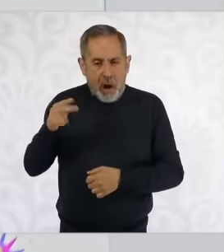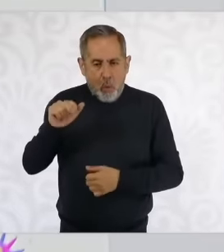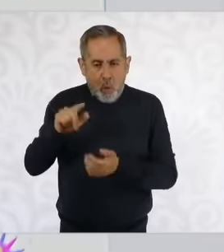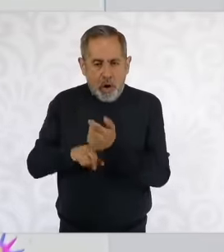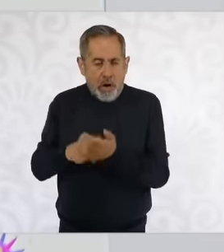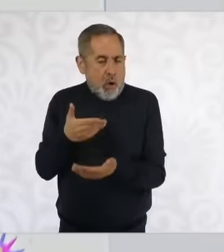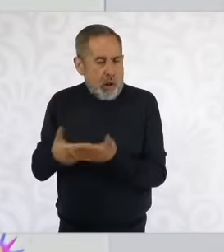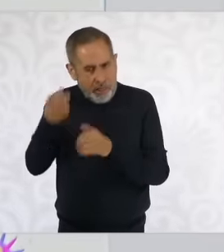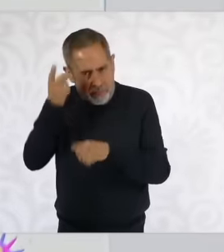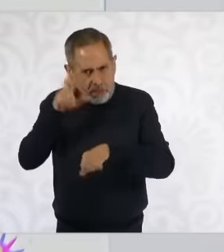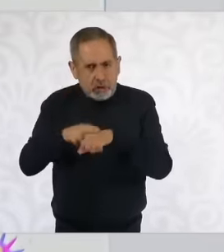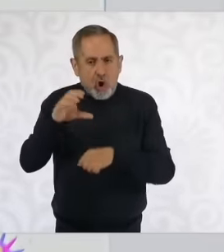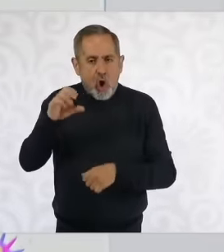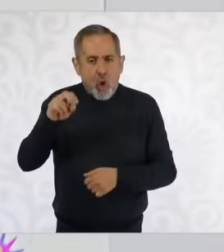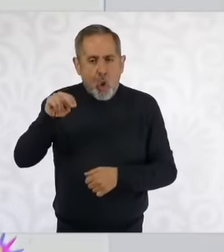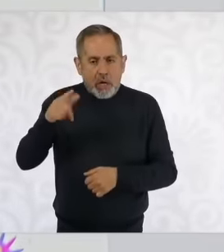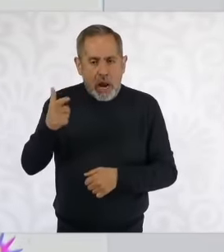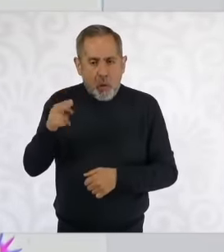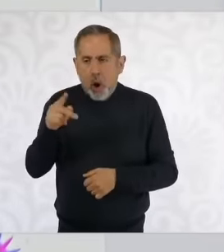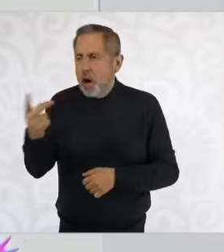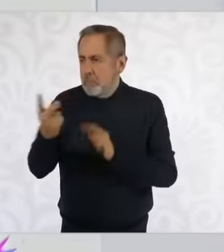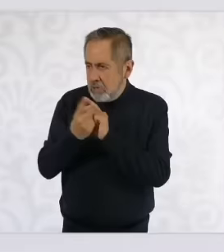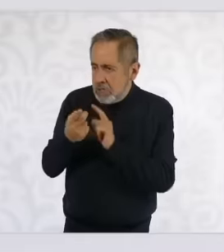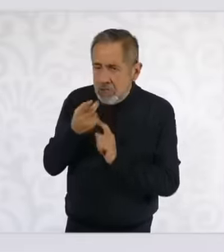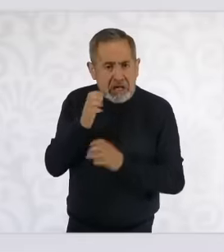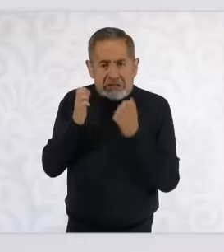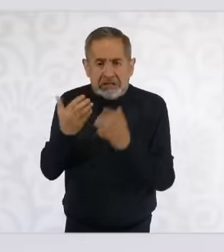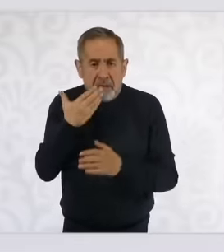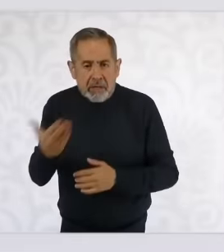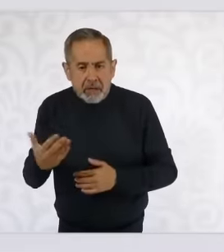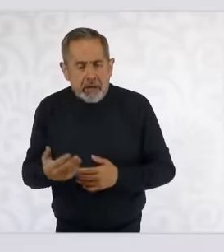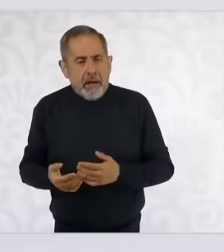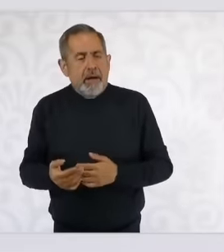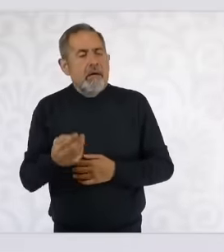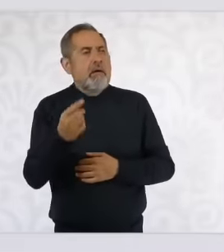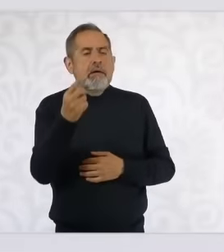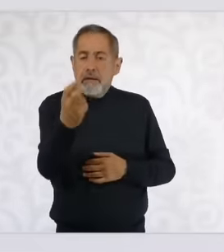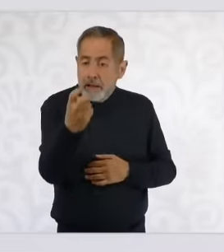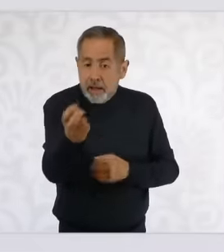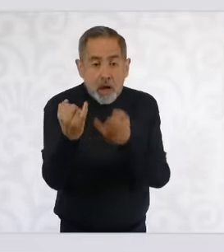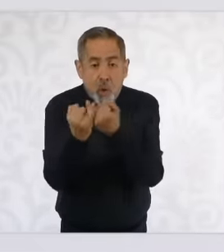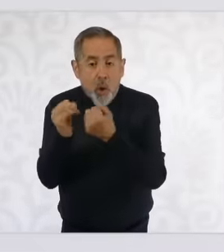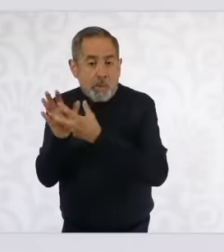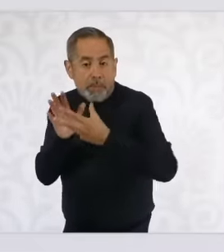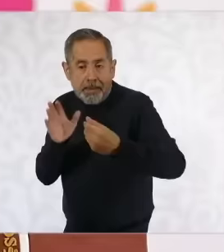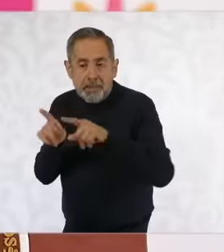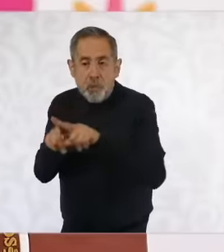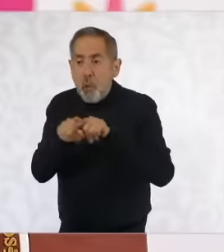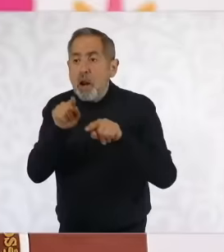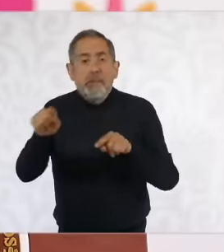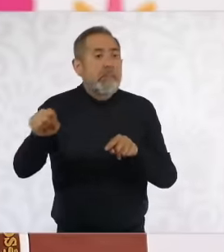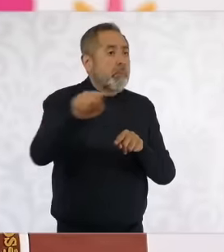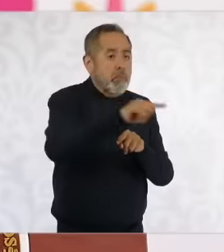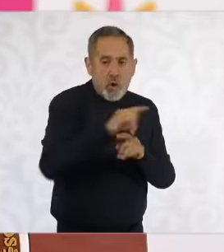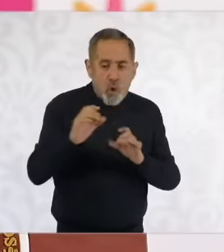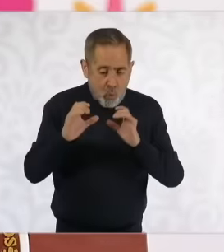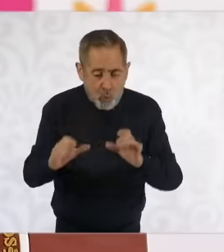director of Conagua and it is an example of how actions can be developed to reduce the water that